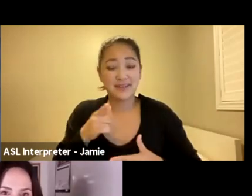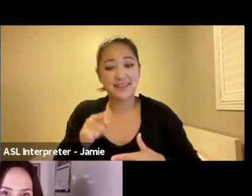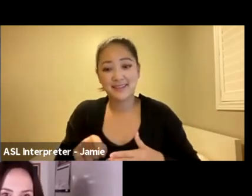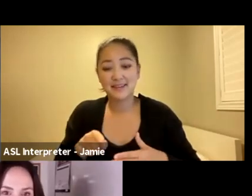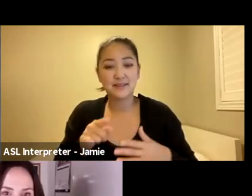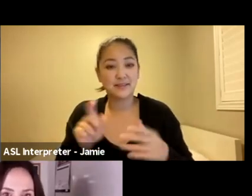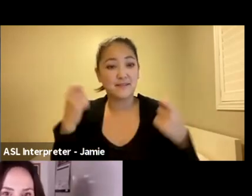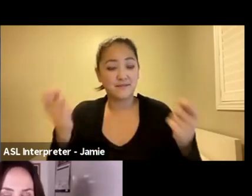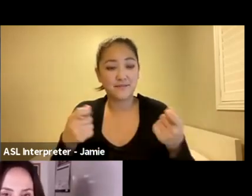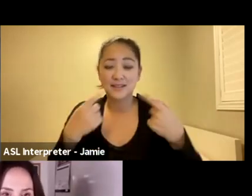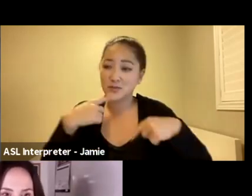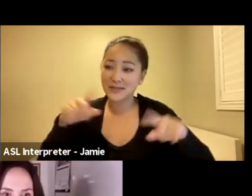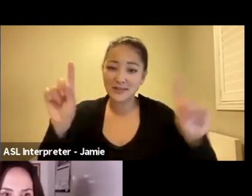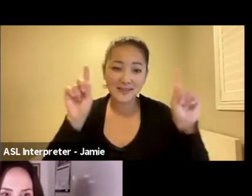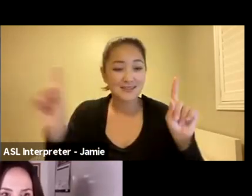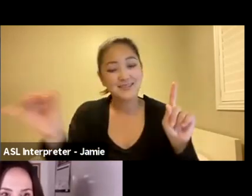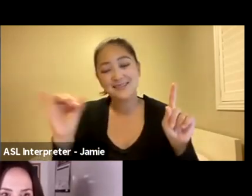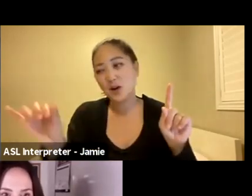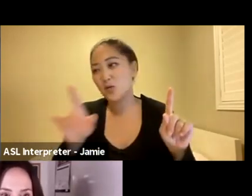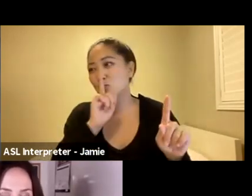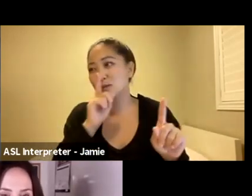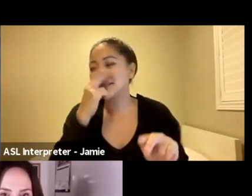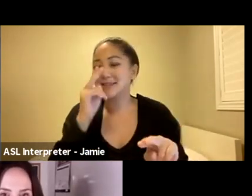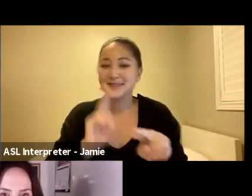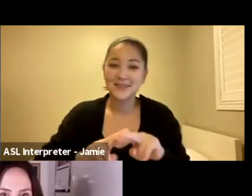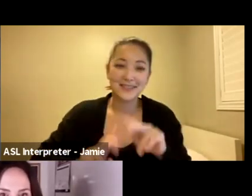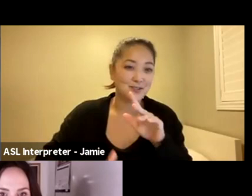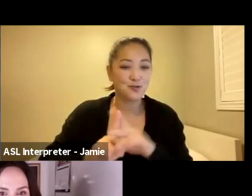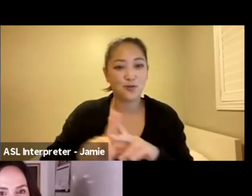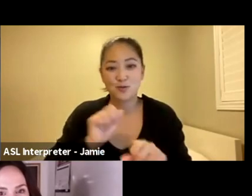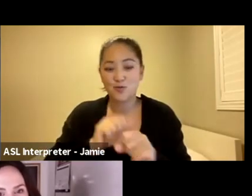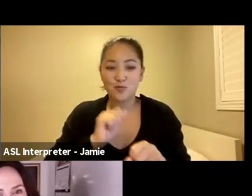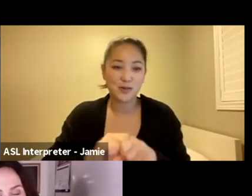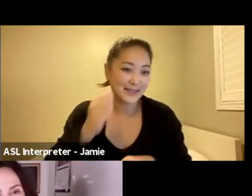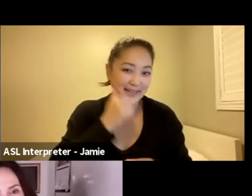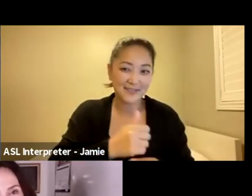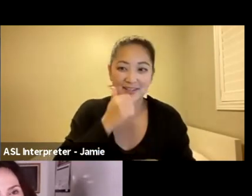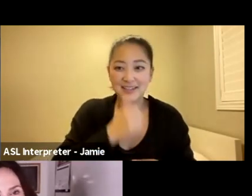and plus, you make it so much fun to come in every day. And to the artists, so much love to you all.